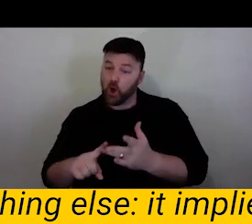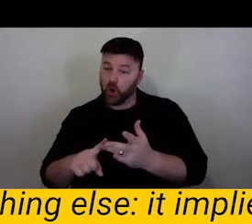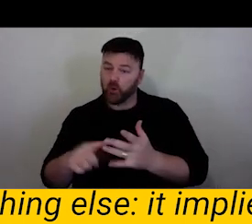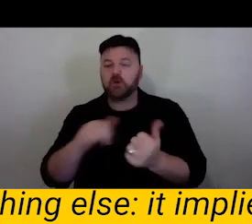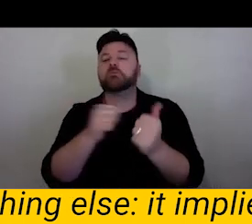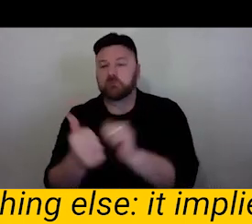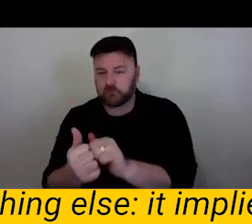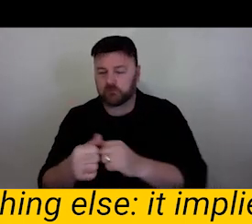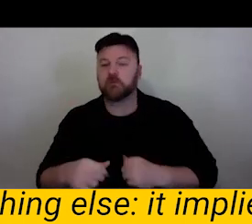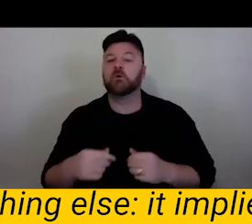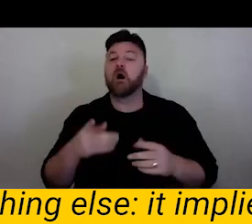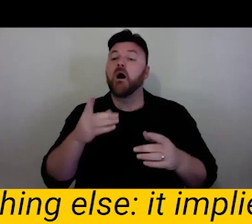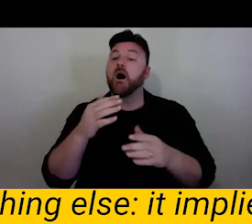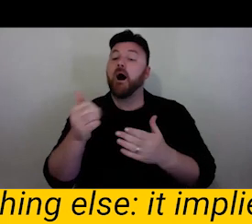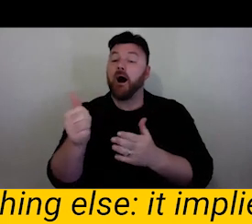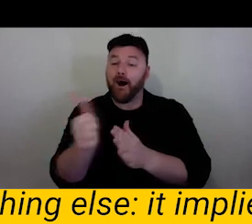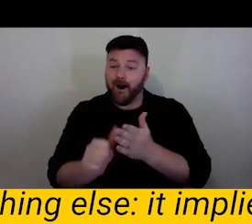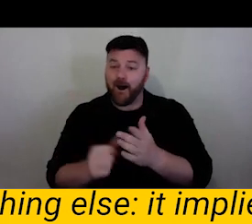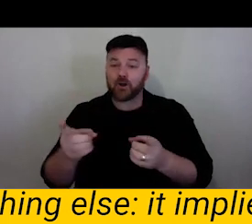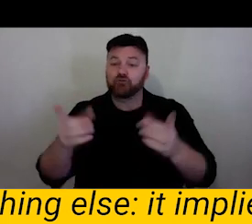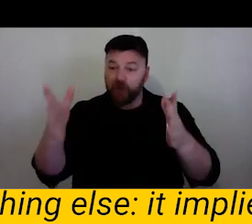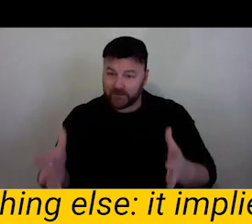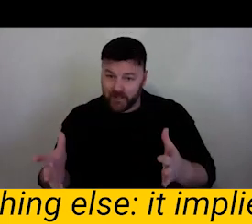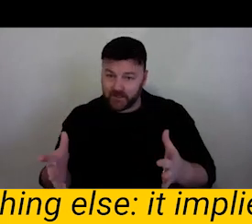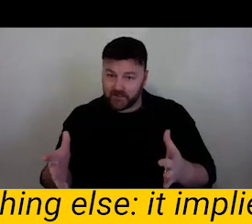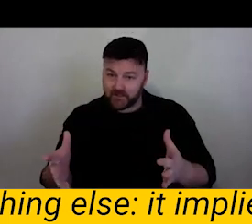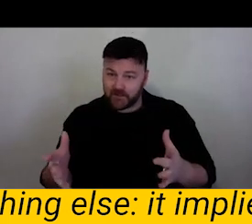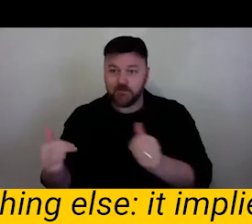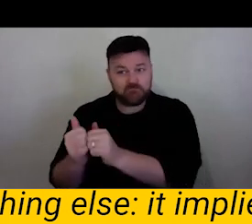That means that we have to have a methodology around making decisions